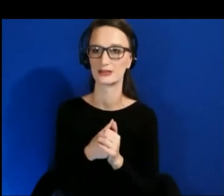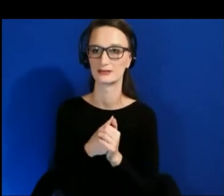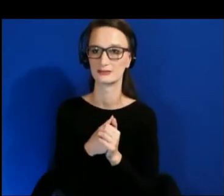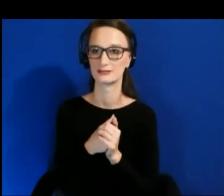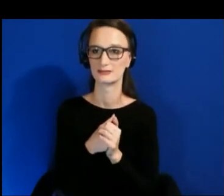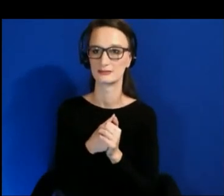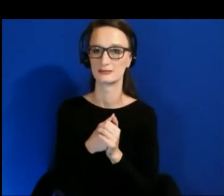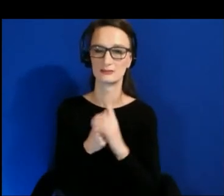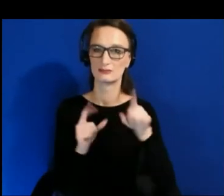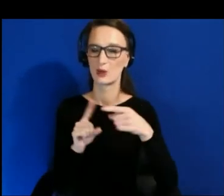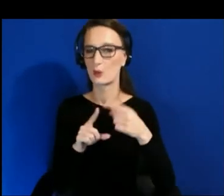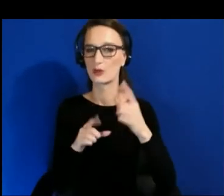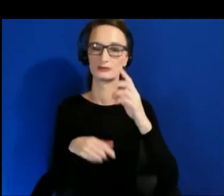software.